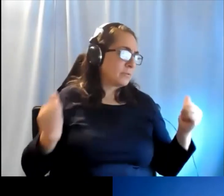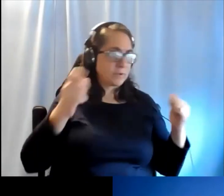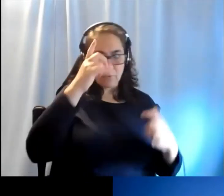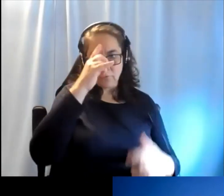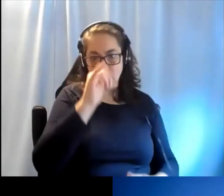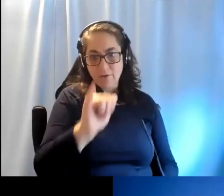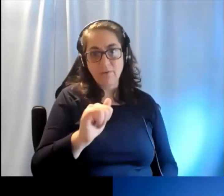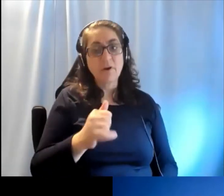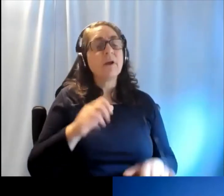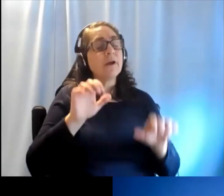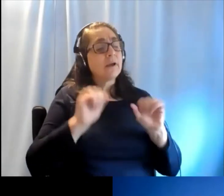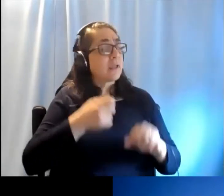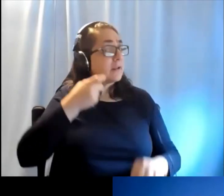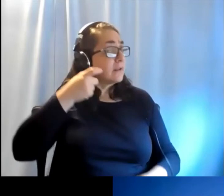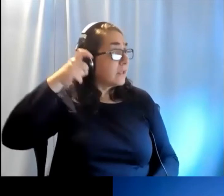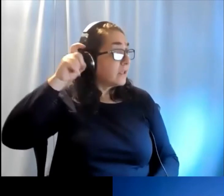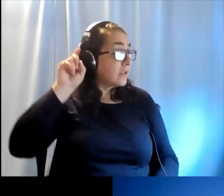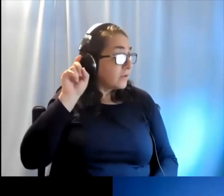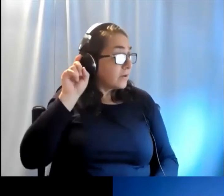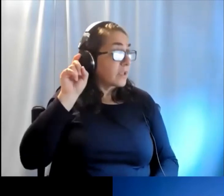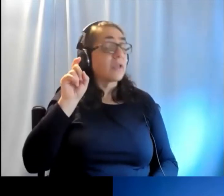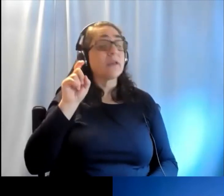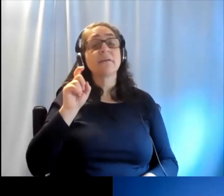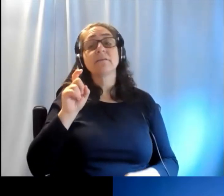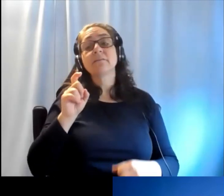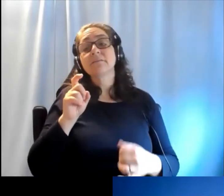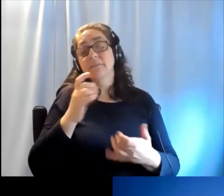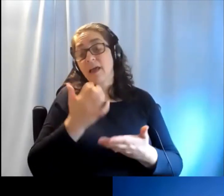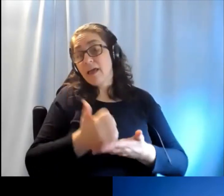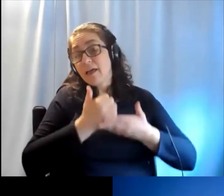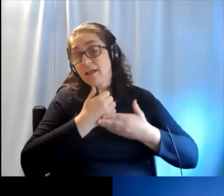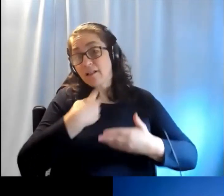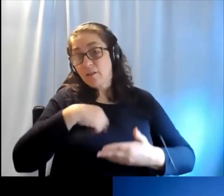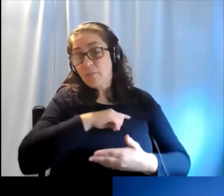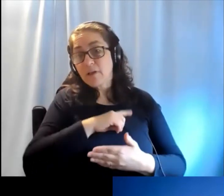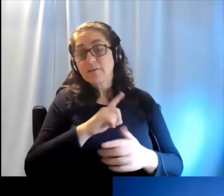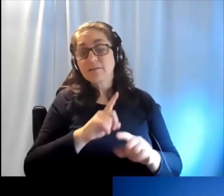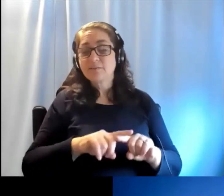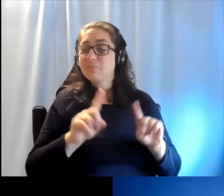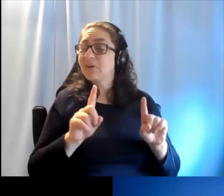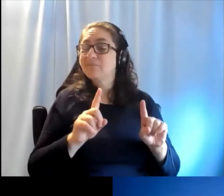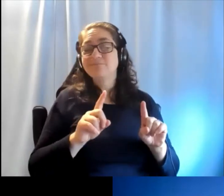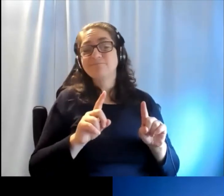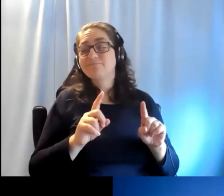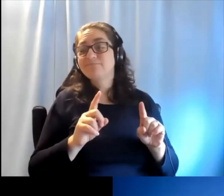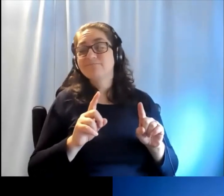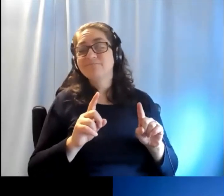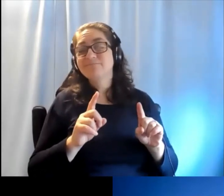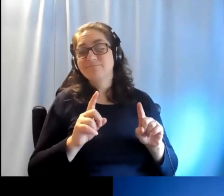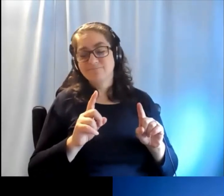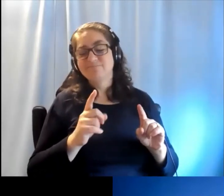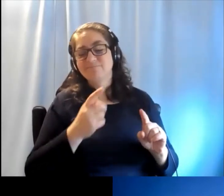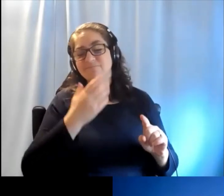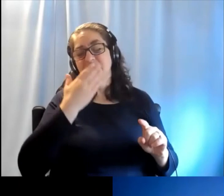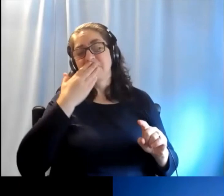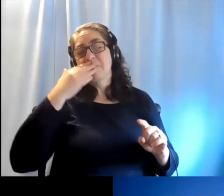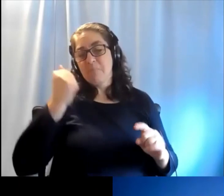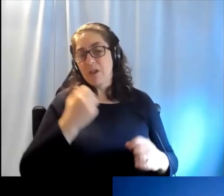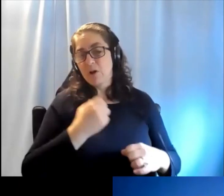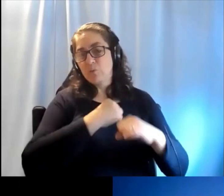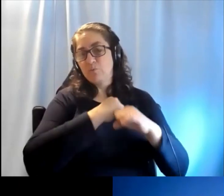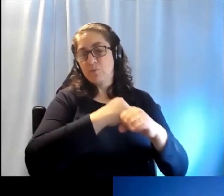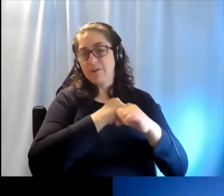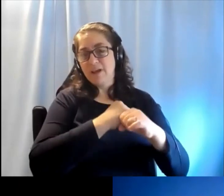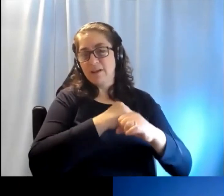And we can have, well, hearing aids and things to kind of help us, but we try to protect